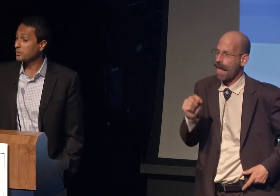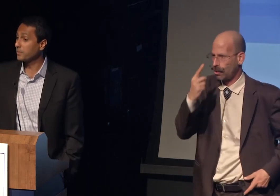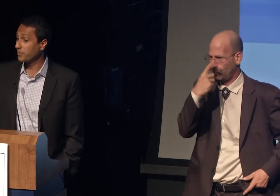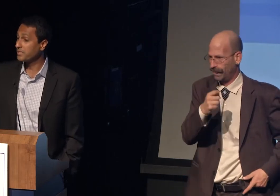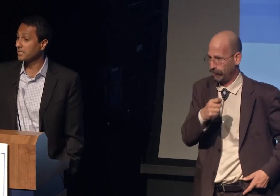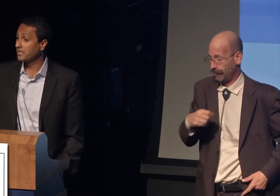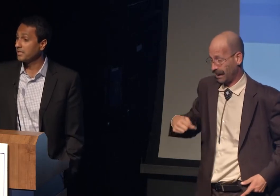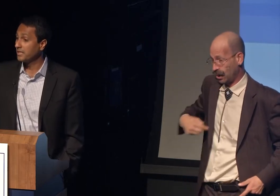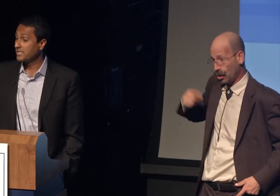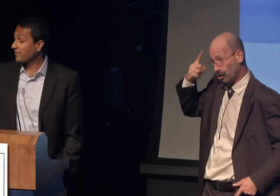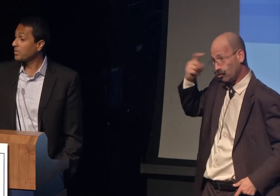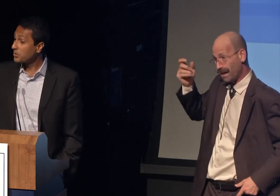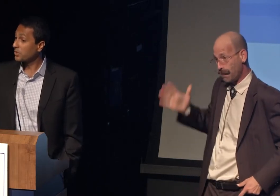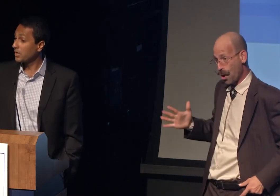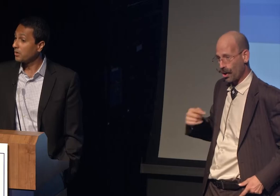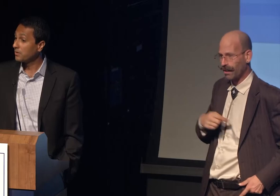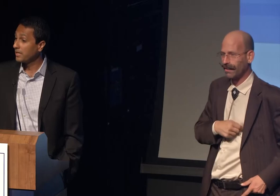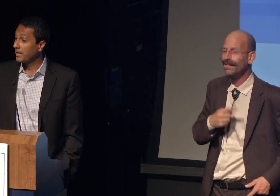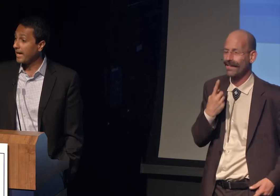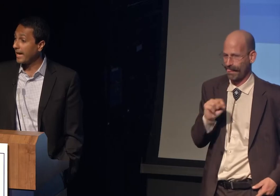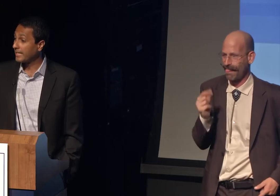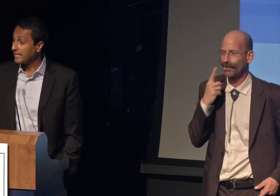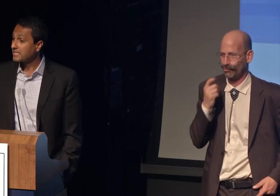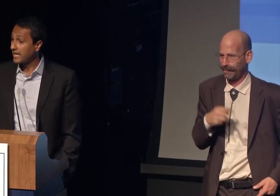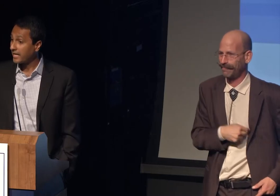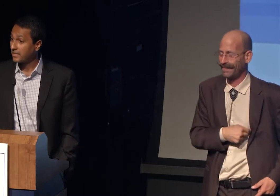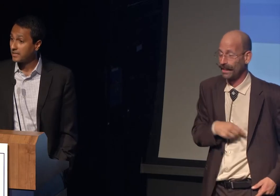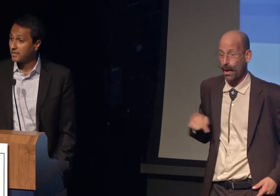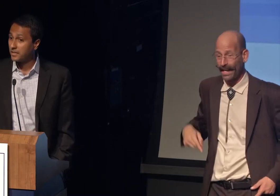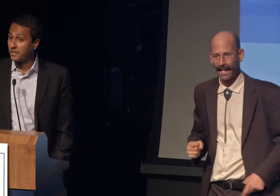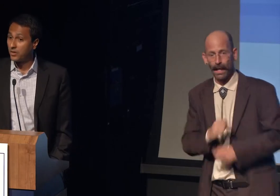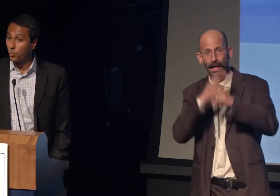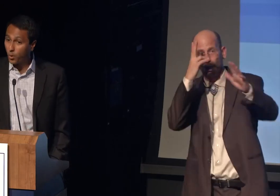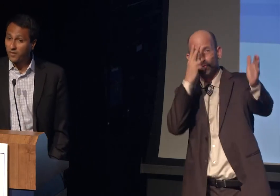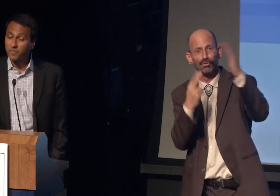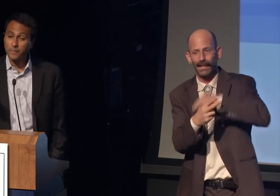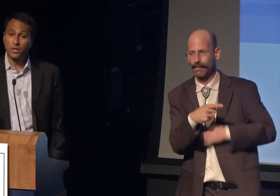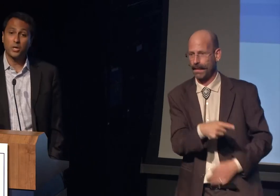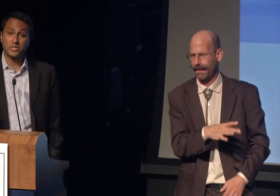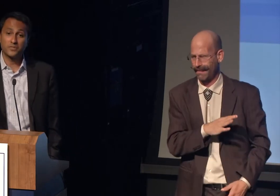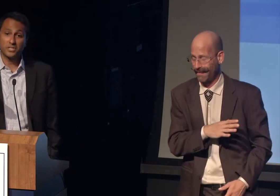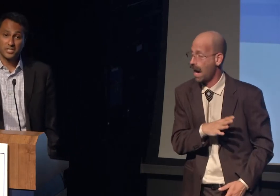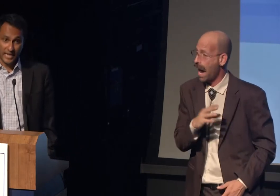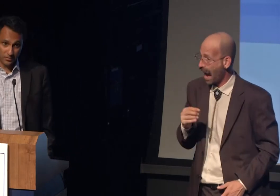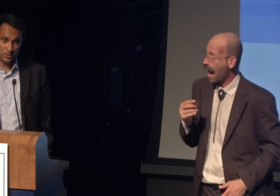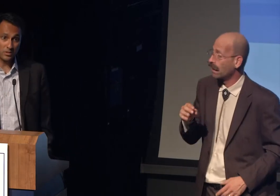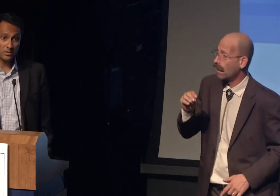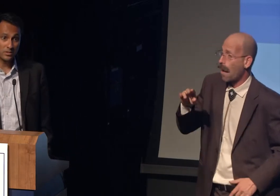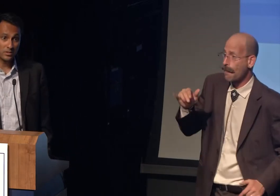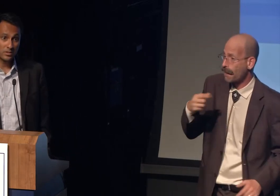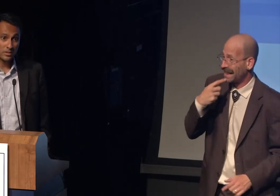with the president seven years ago. He said "one of my priorities for this council